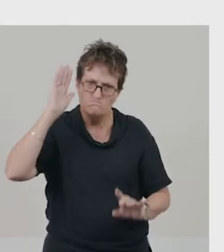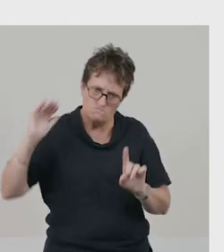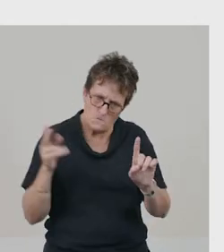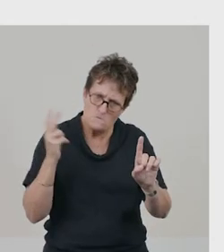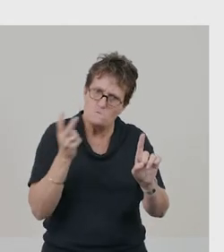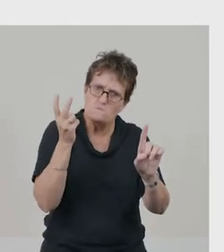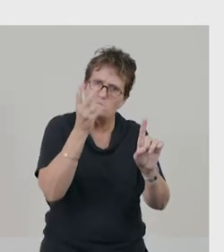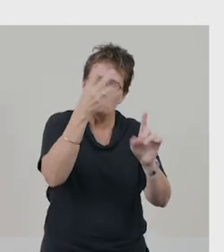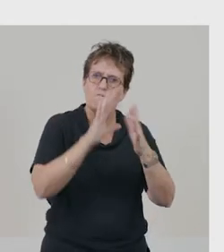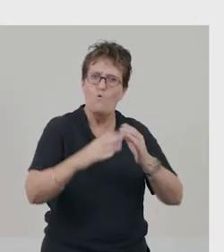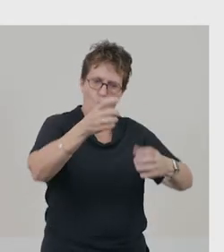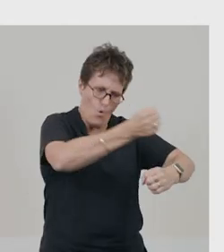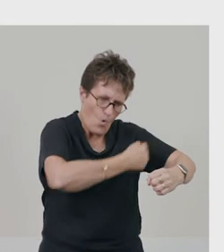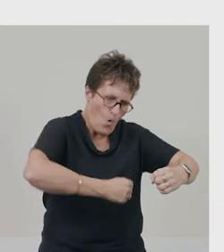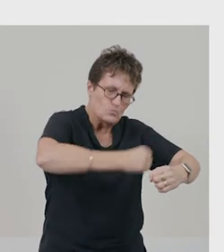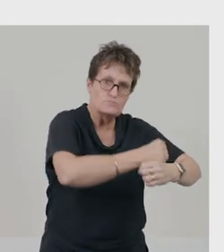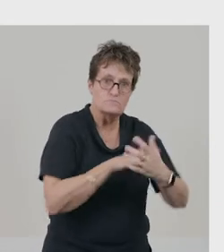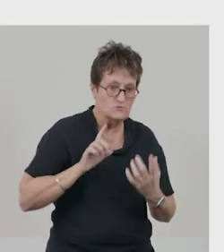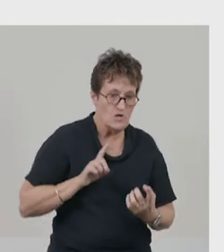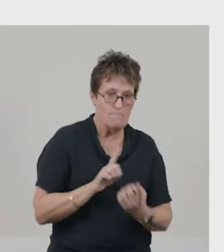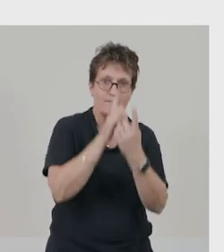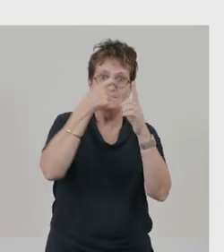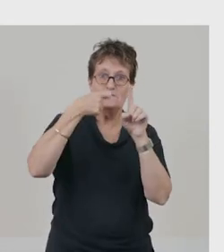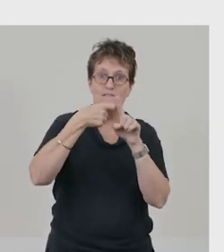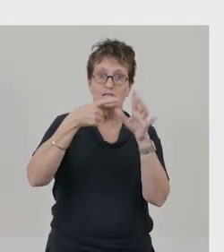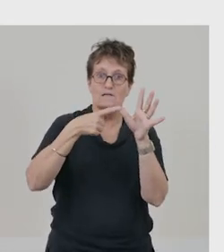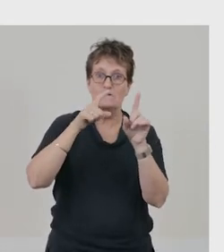And we know that when she meets Kadafin, they become friends.